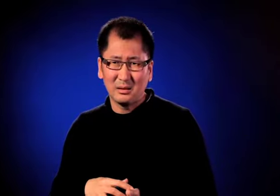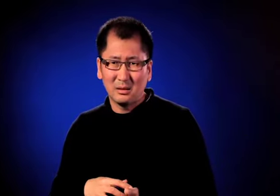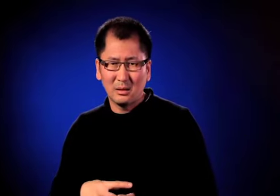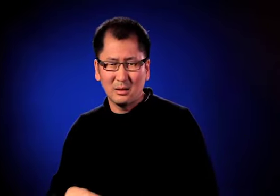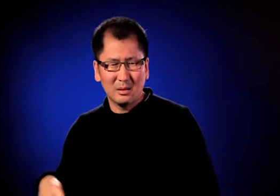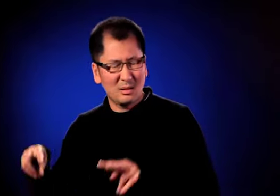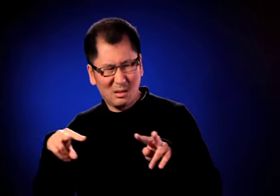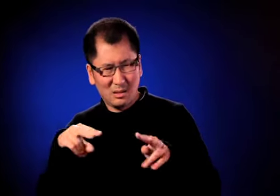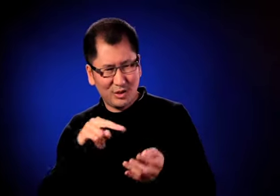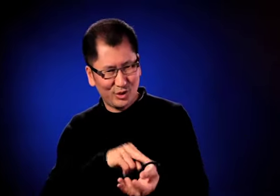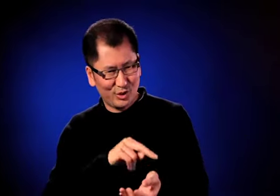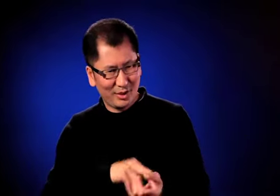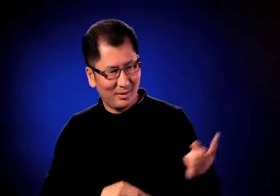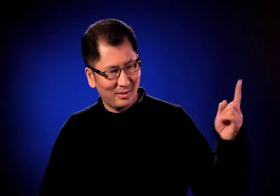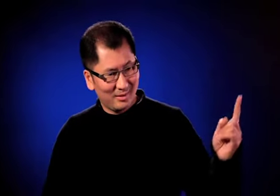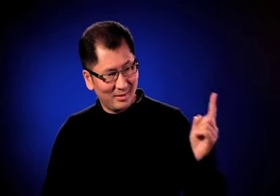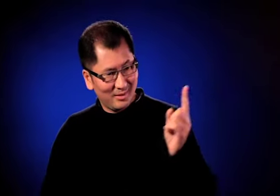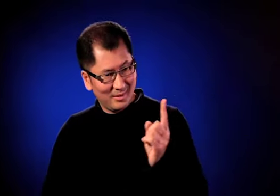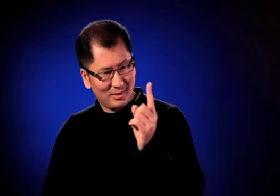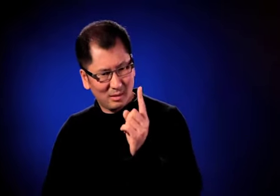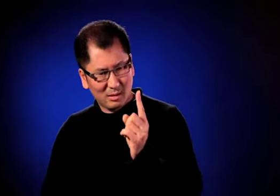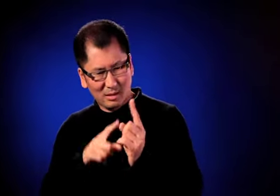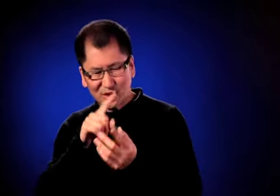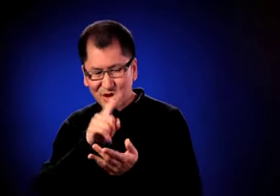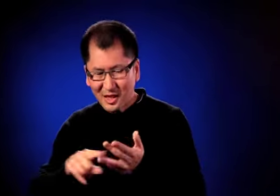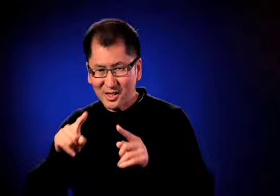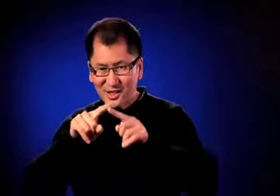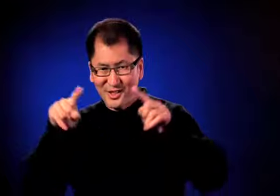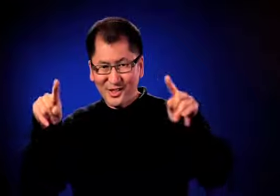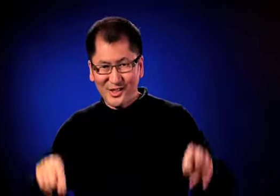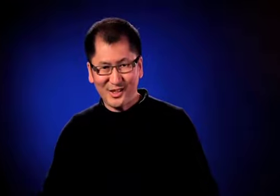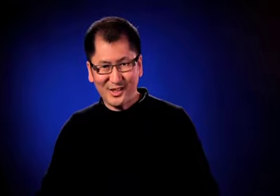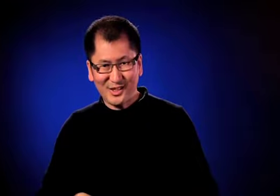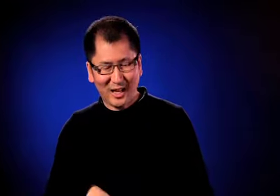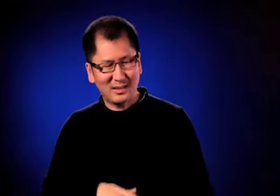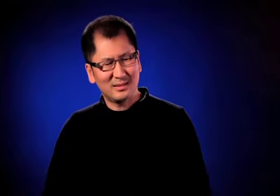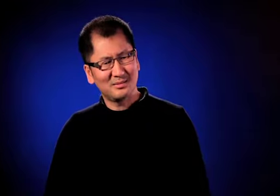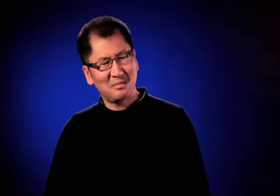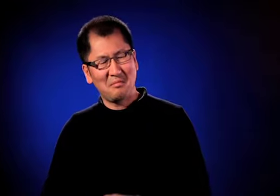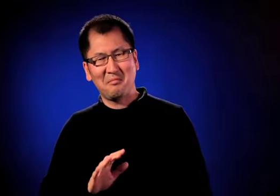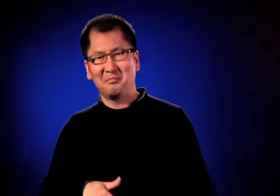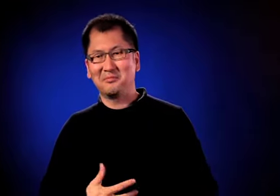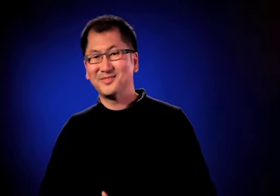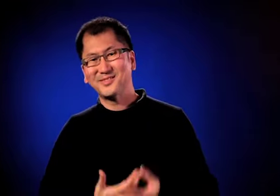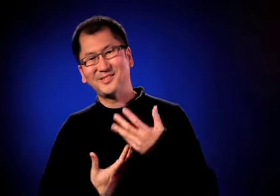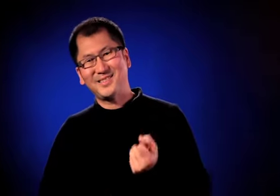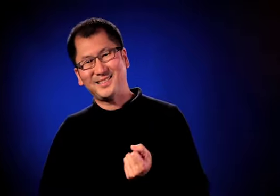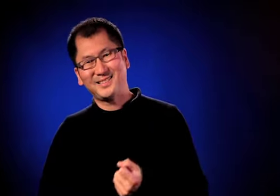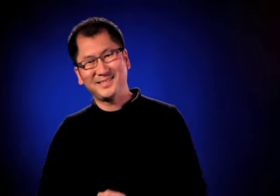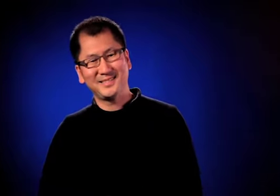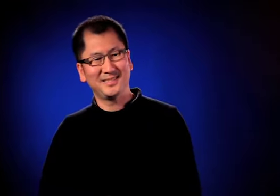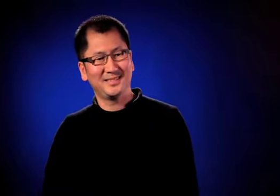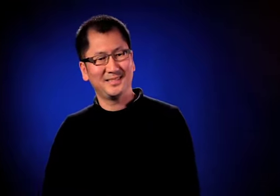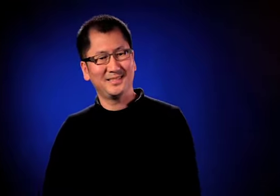When I woke up I was extremely weak. There was a nurse at my bedside with a chart.